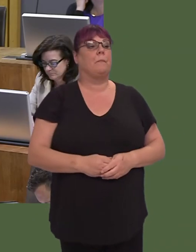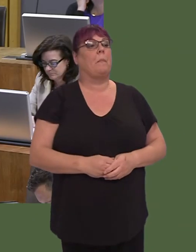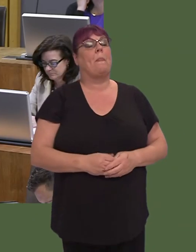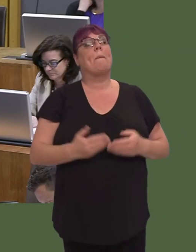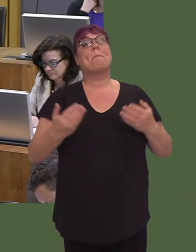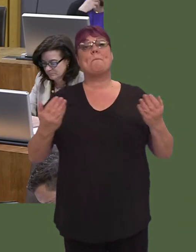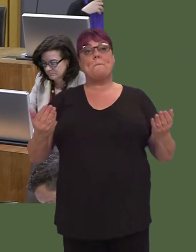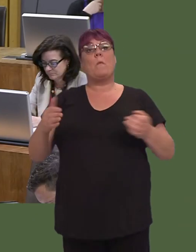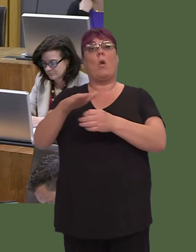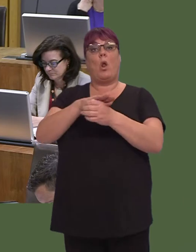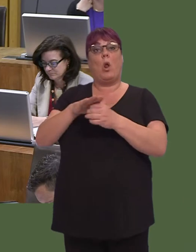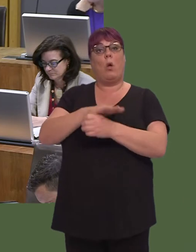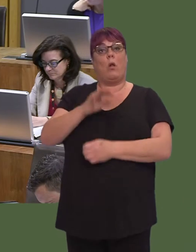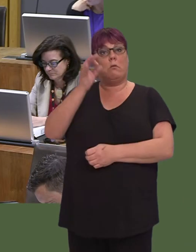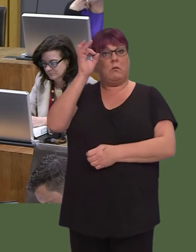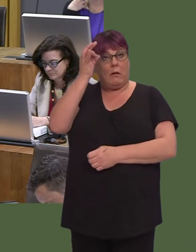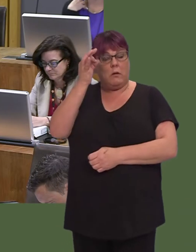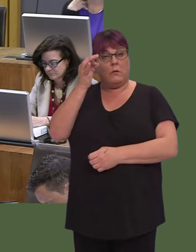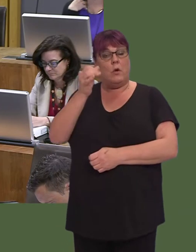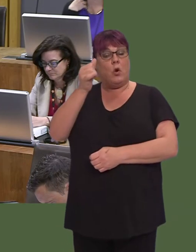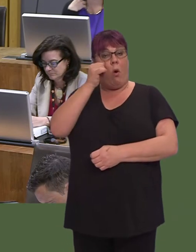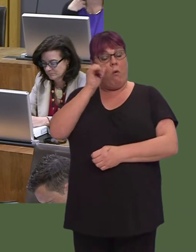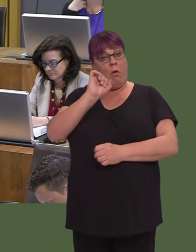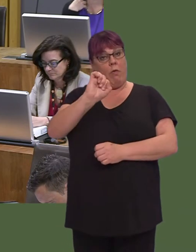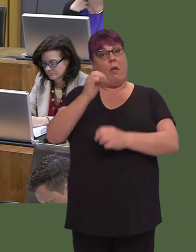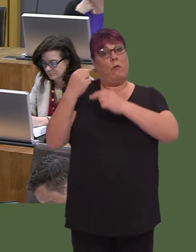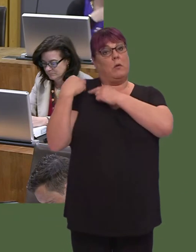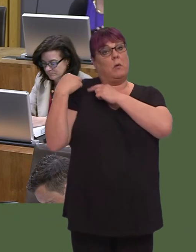I know that, through contact with my own local authority, there are some very, very painful